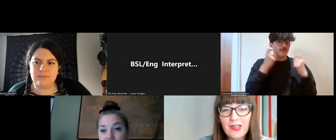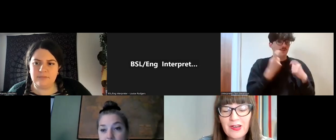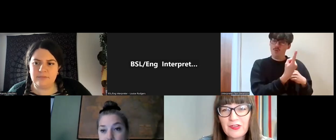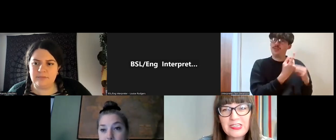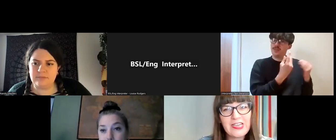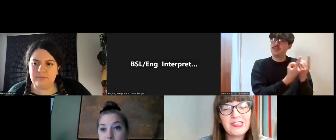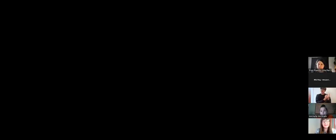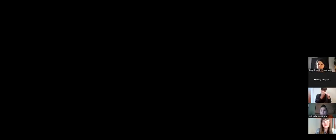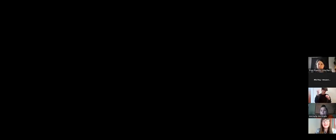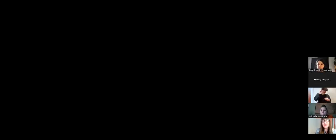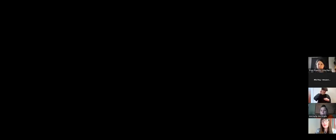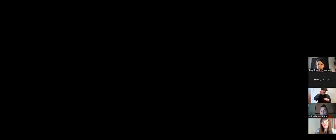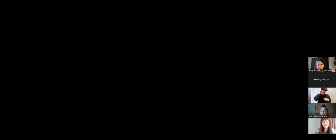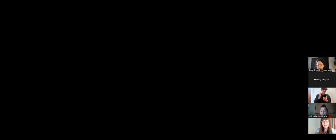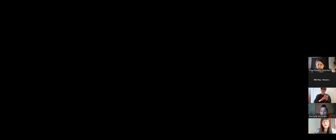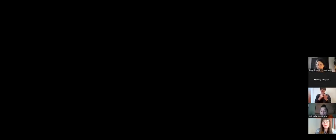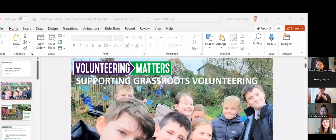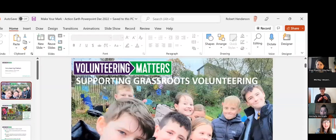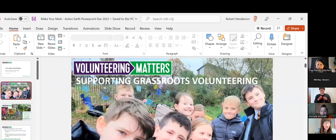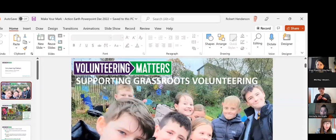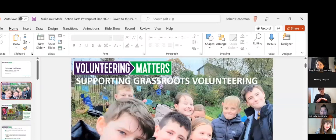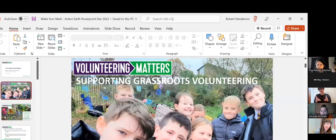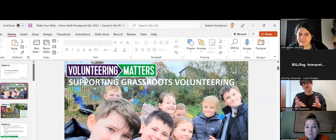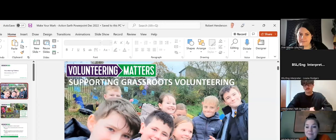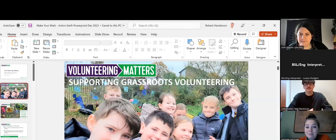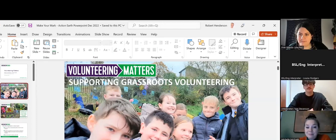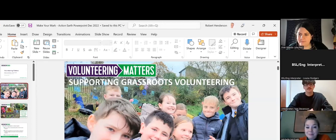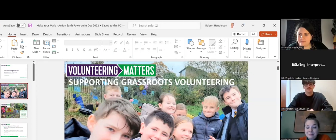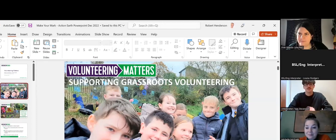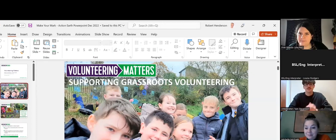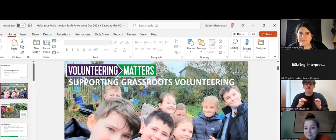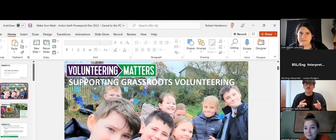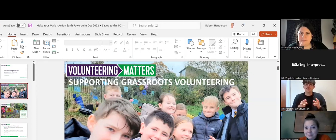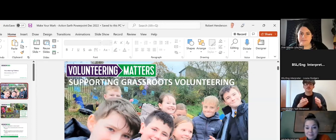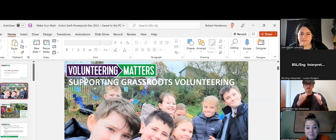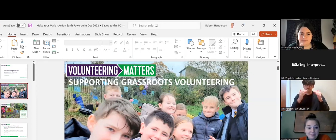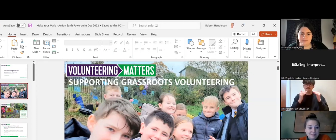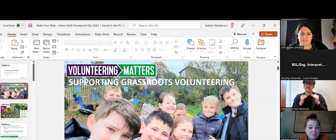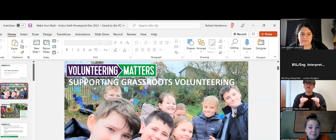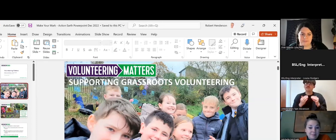class volunteers. So thank you so much! Right, now I've got the great pleasure to introduce our